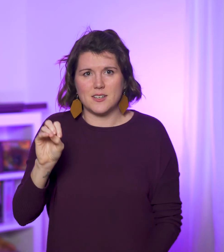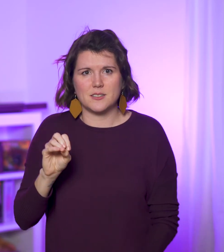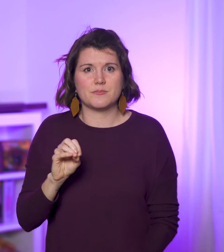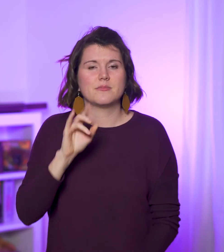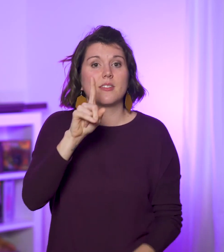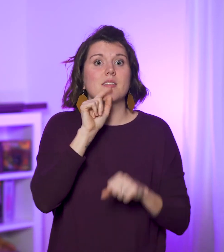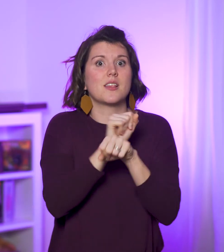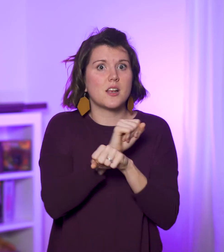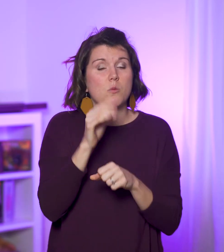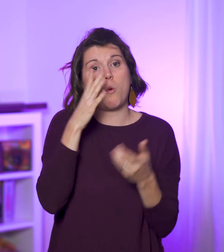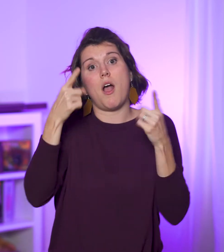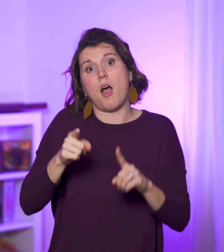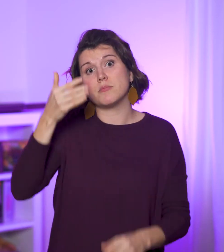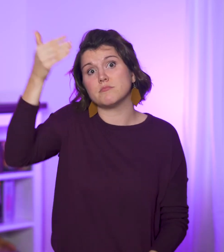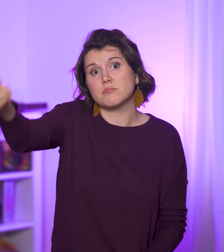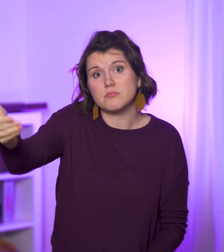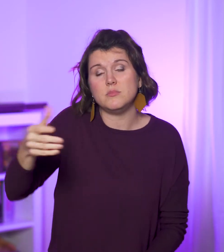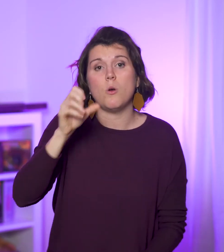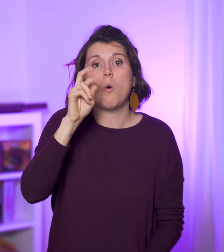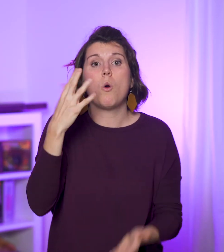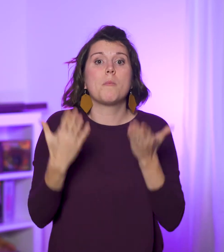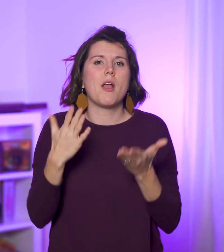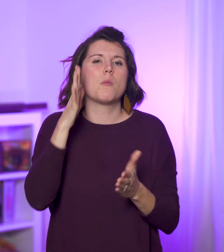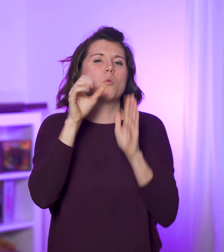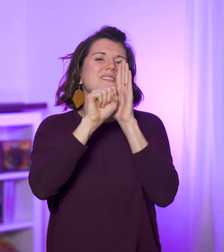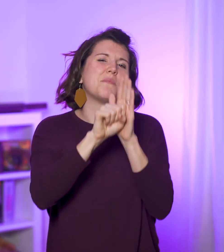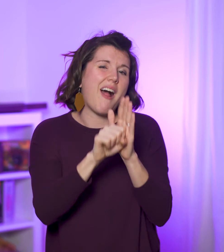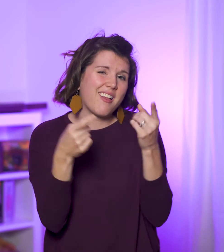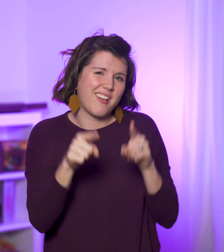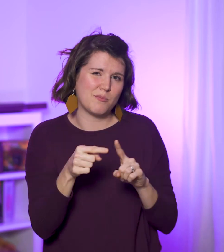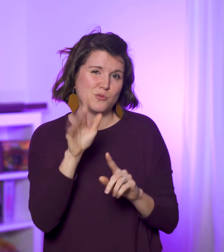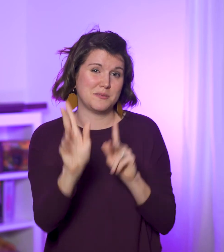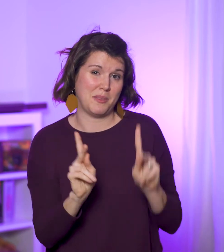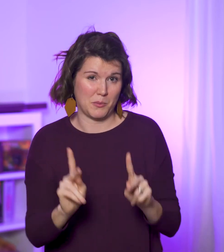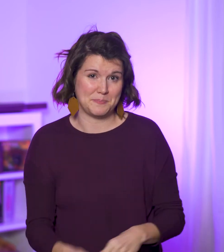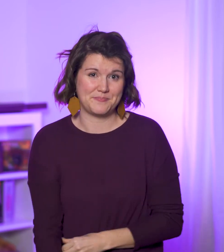it will literally happen someday, or it will symbolically happen to His people.